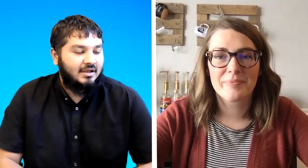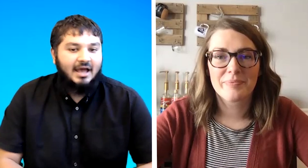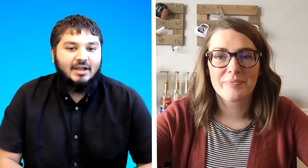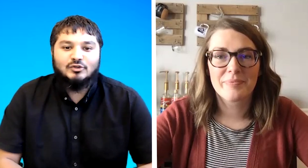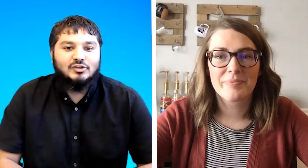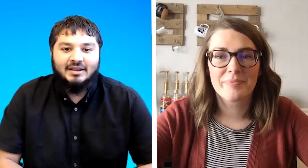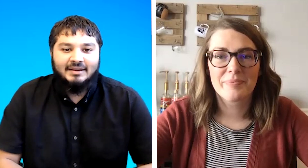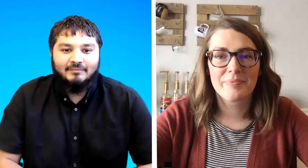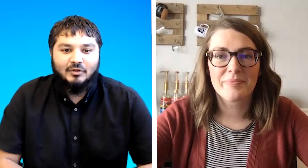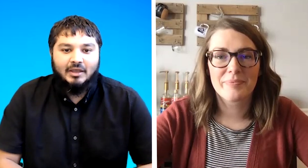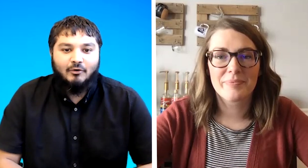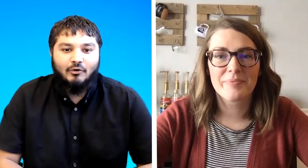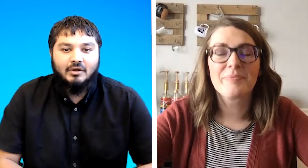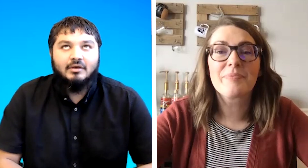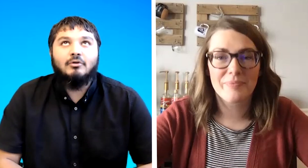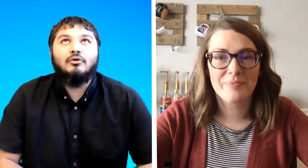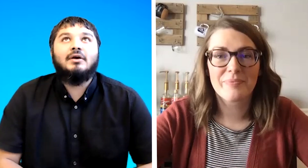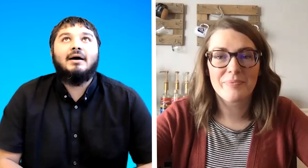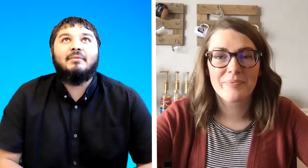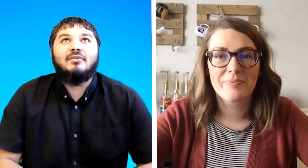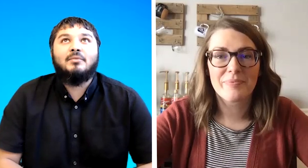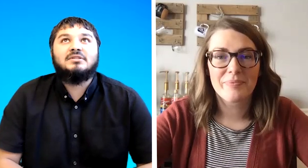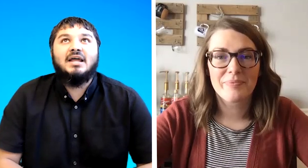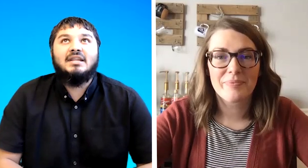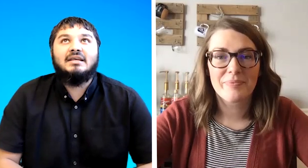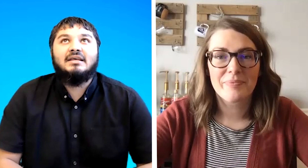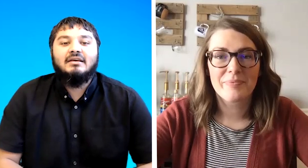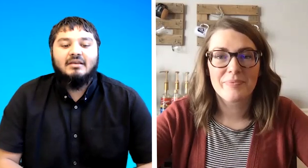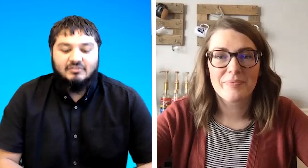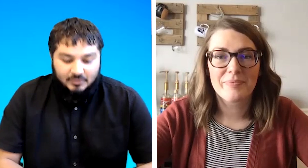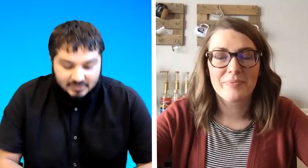and you're signing okay or looking up if someone's standing if someone's sitting